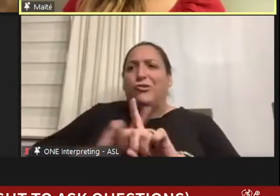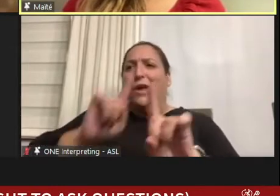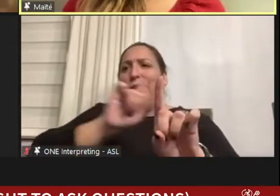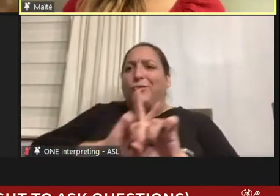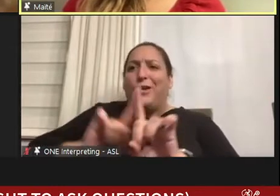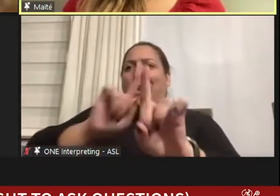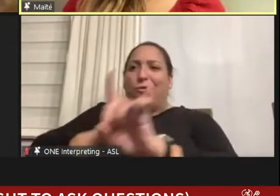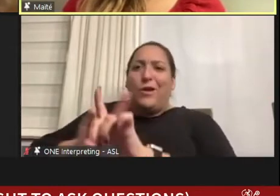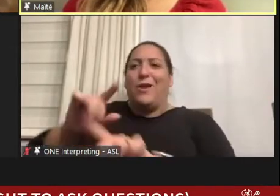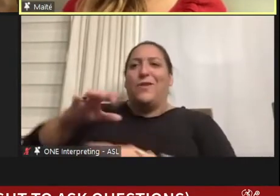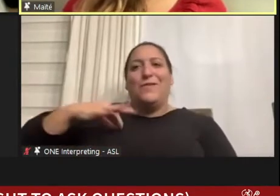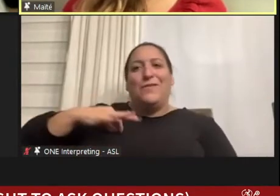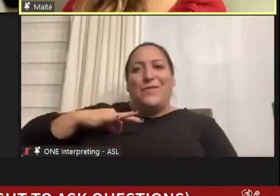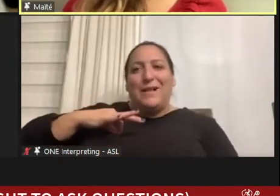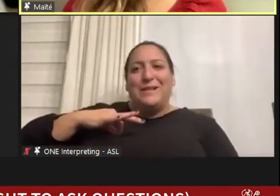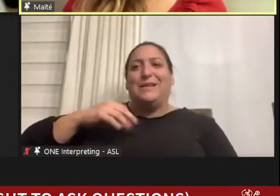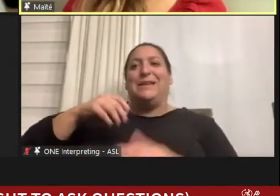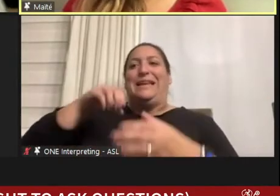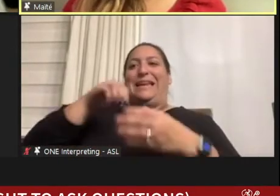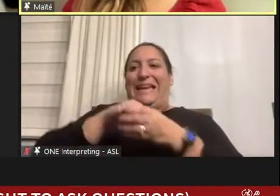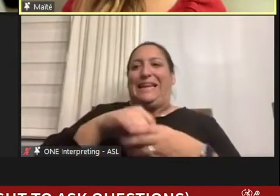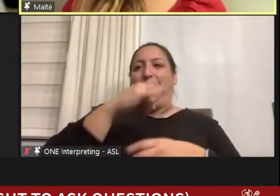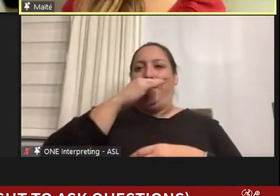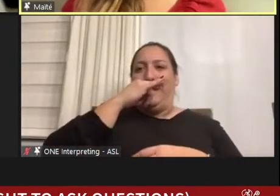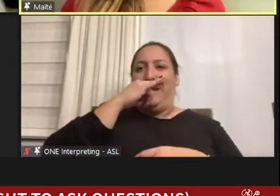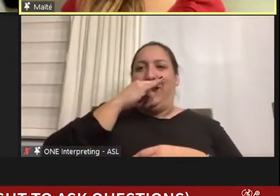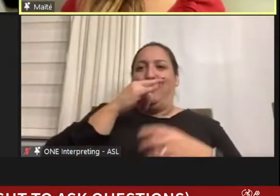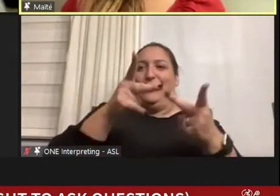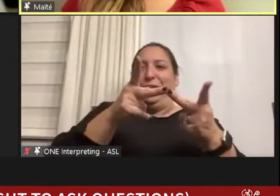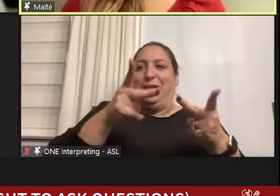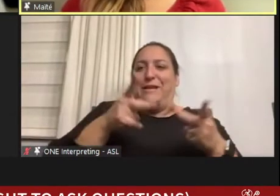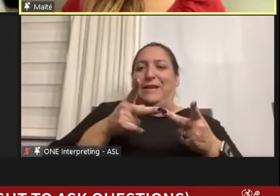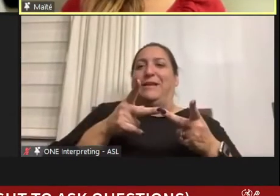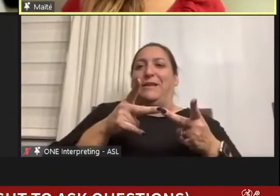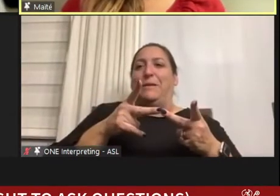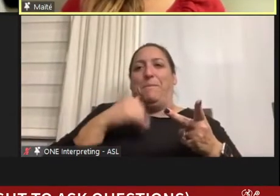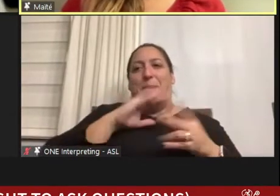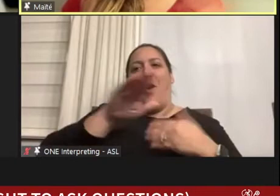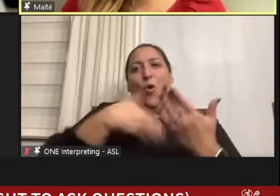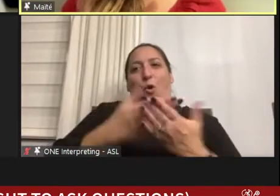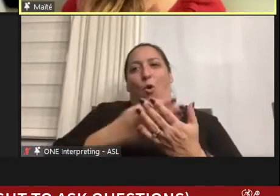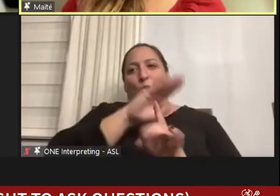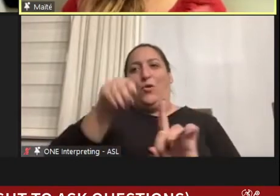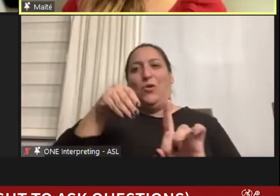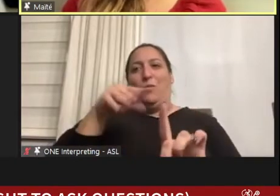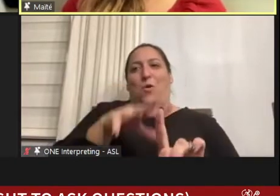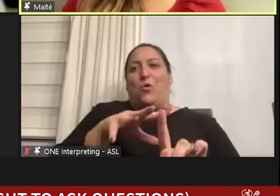all within pediatric settings because my whole exposure was within this Children's Hospital